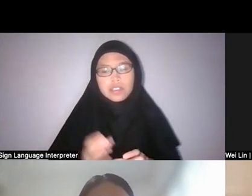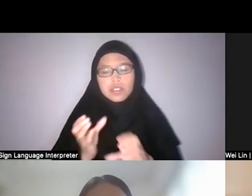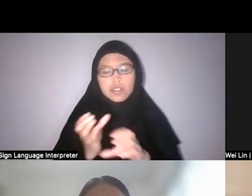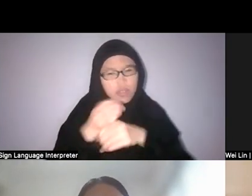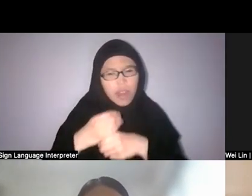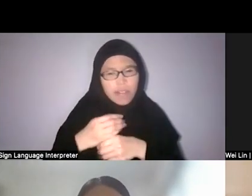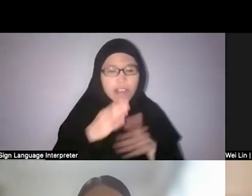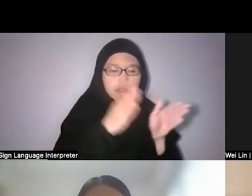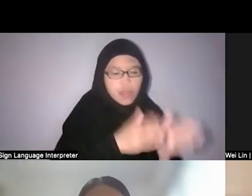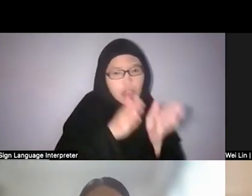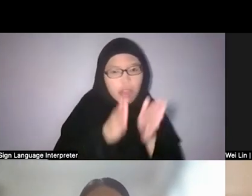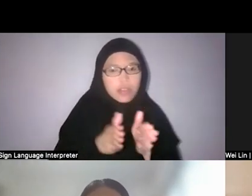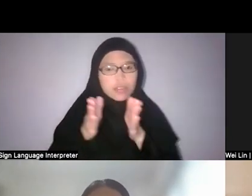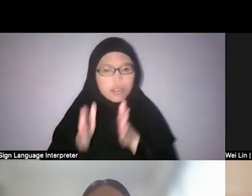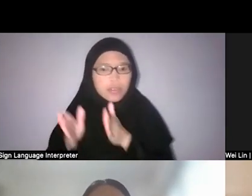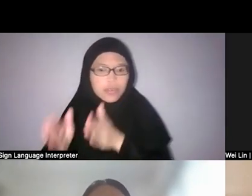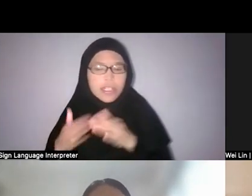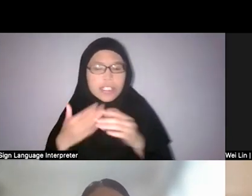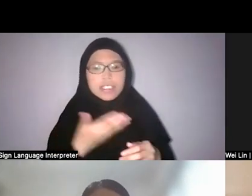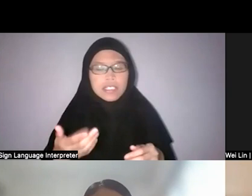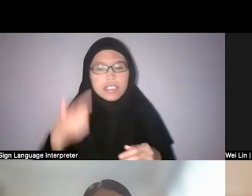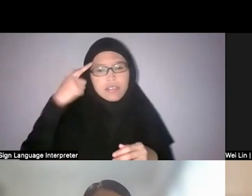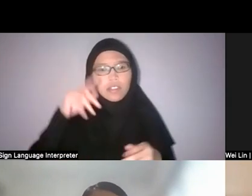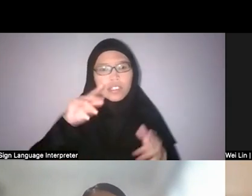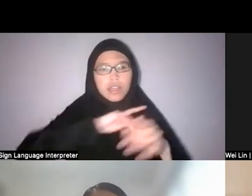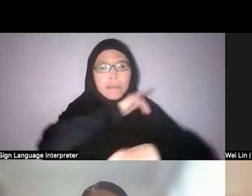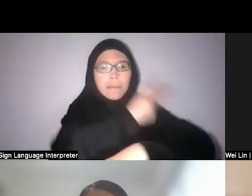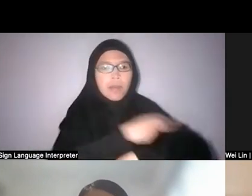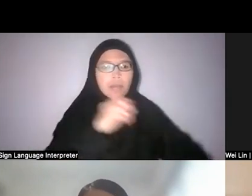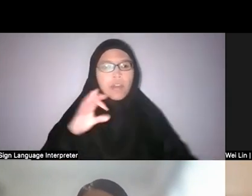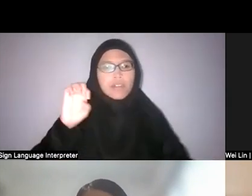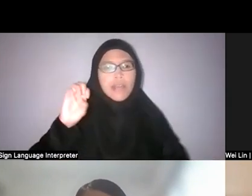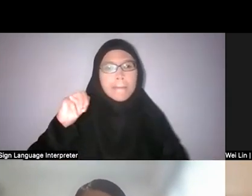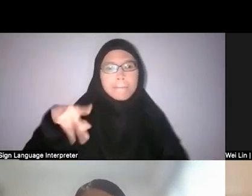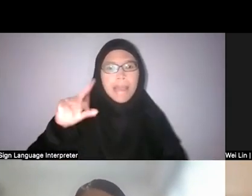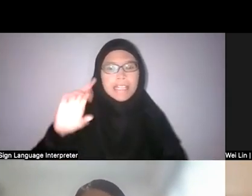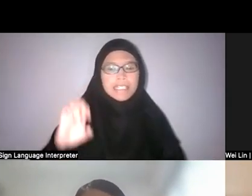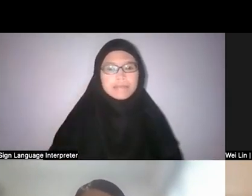arranging narratives for the power of the empire, right, and all of that.